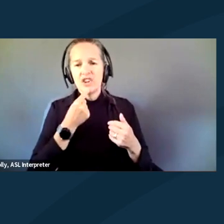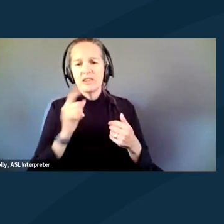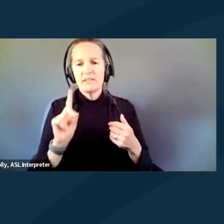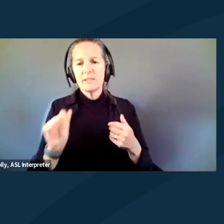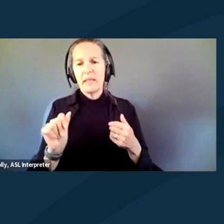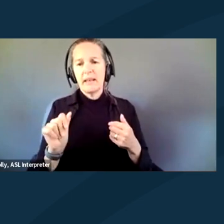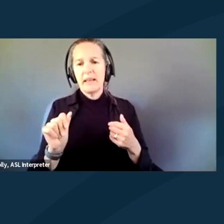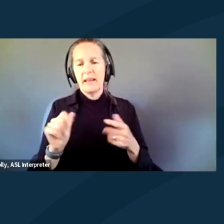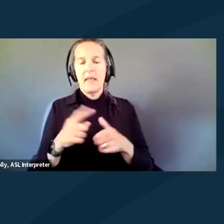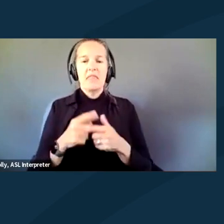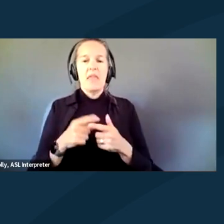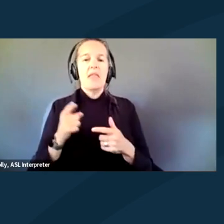then they'll try not to arrest you